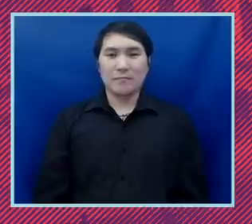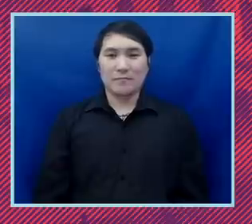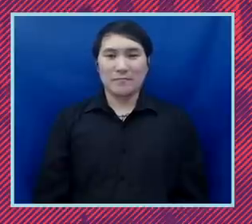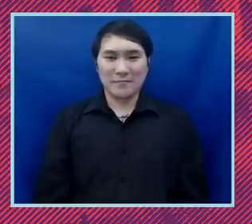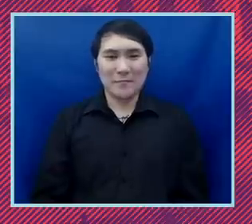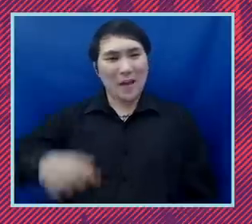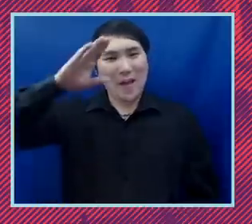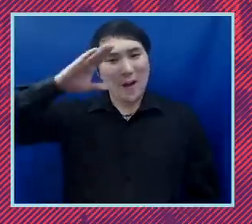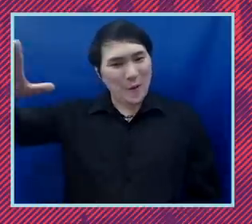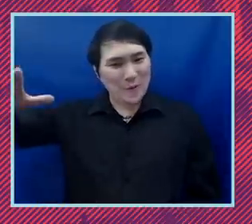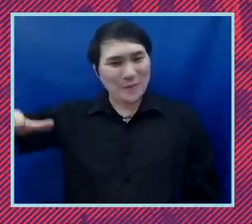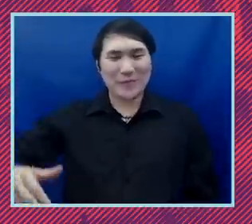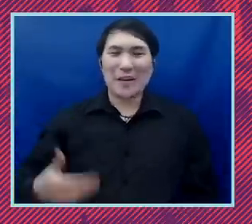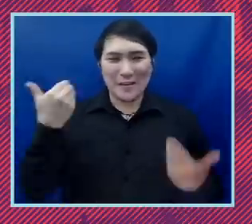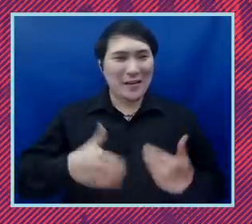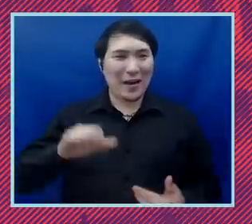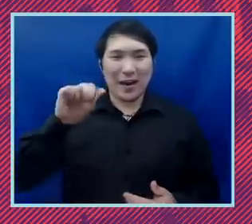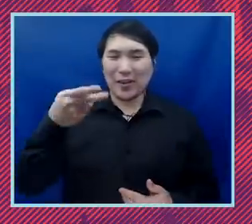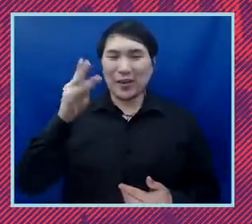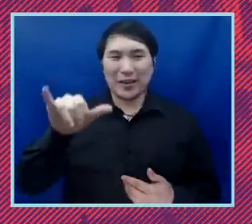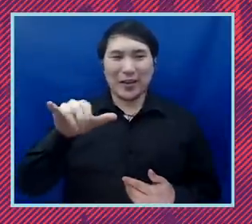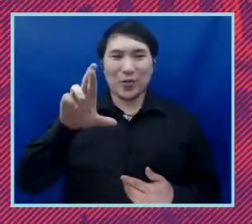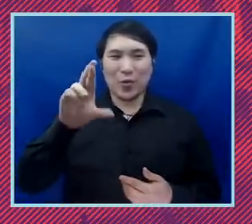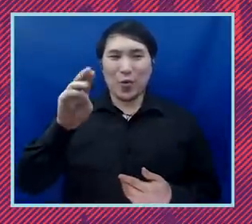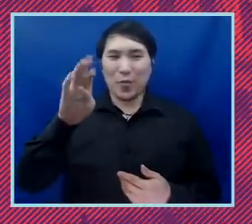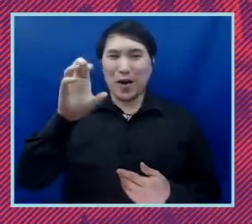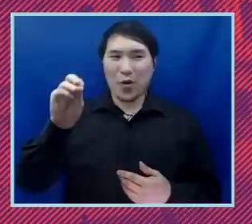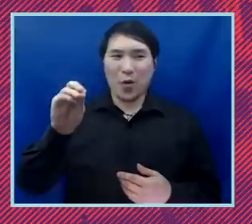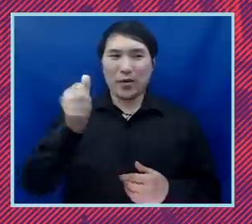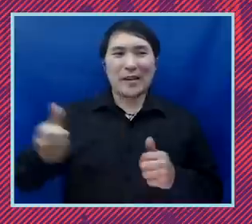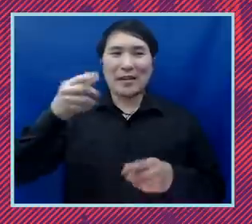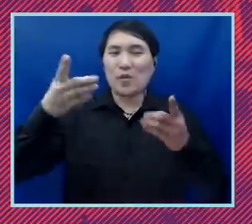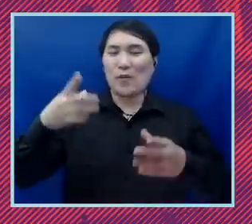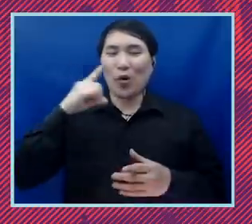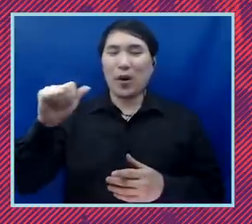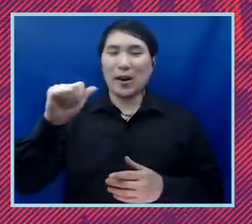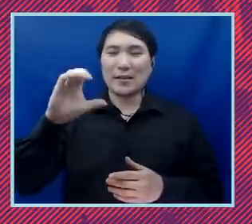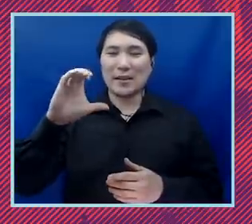Hi, it's Anthony Romero the national director of the ACLU I want to thank you all for joining